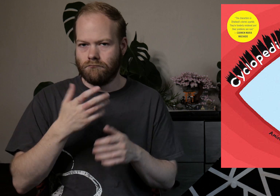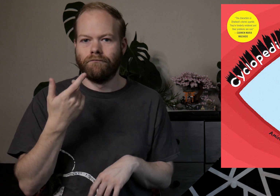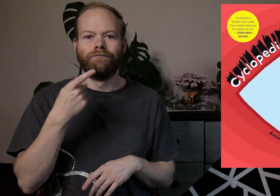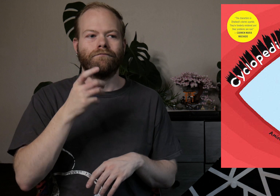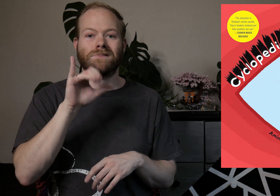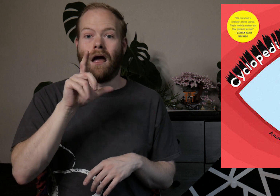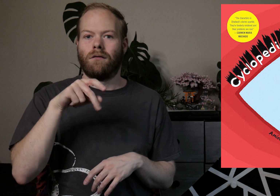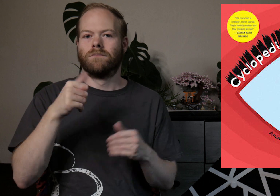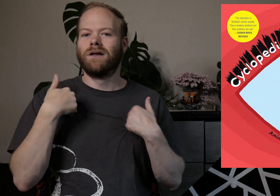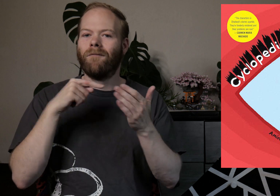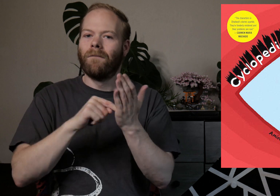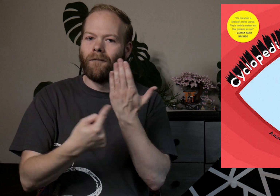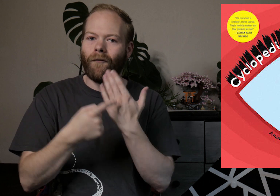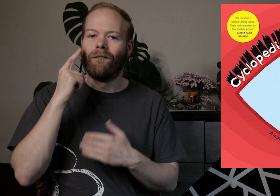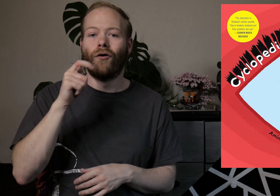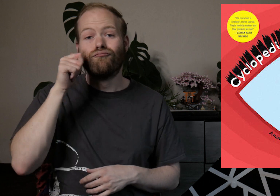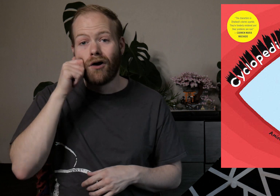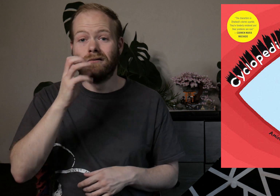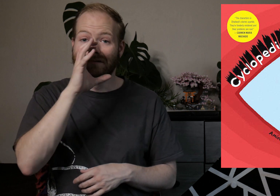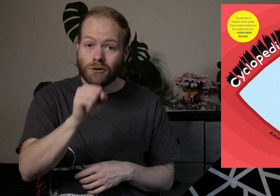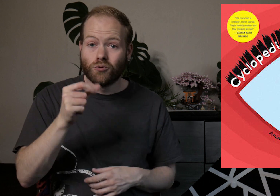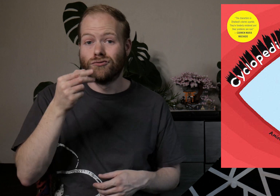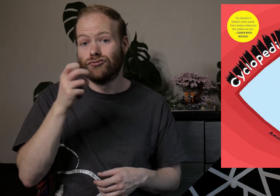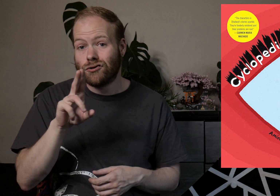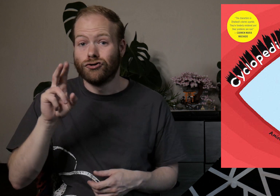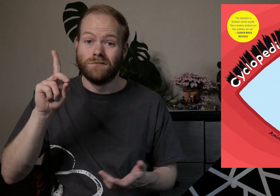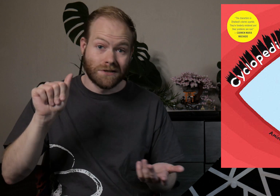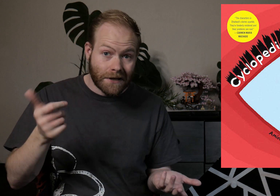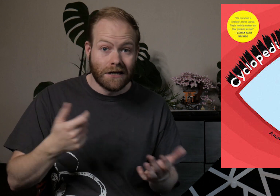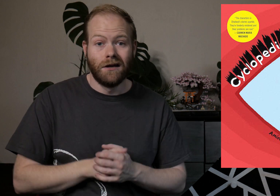the cyclops creating metaphors for race, sexuality, gender, and disability.